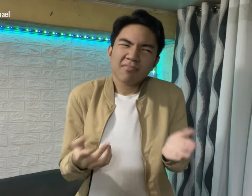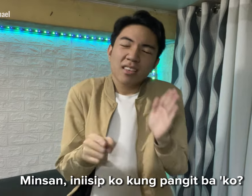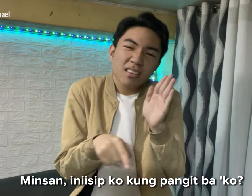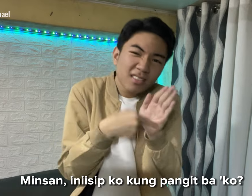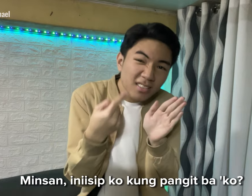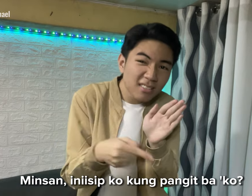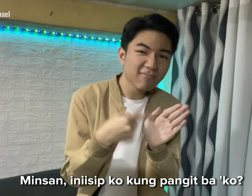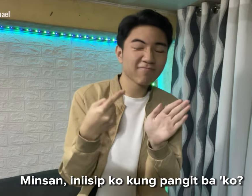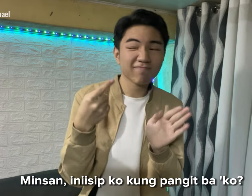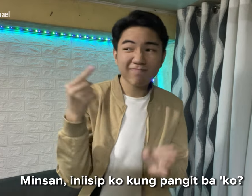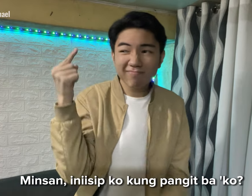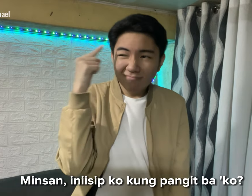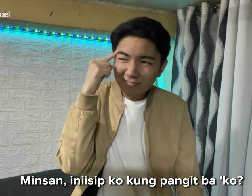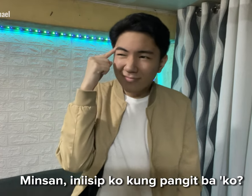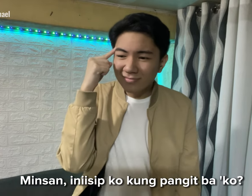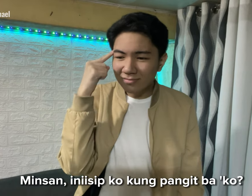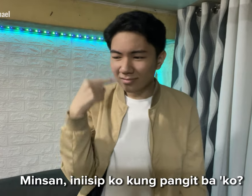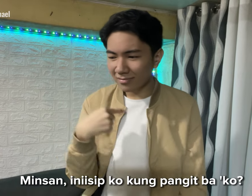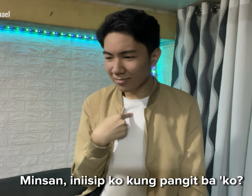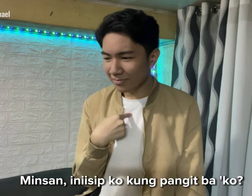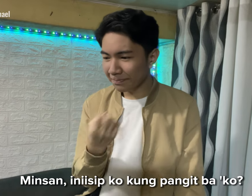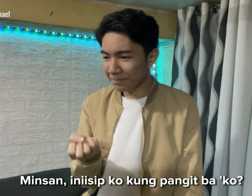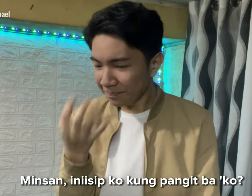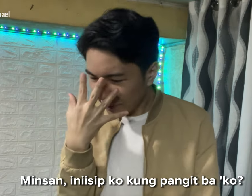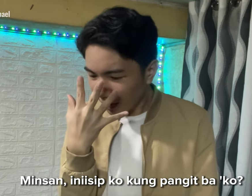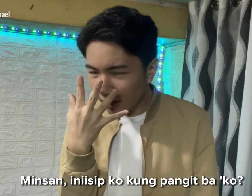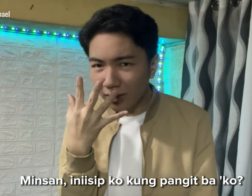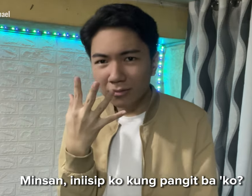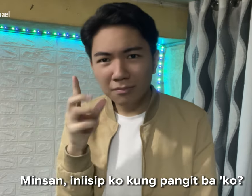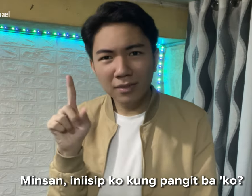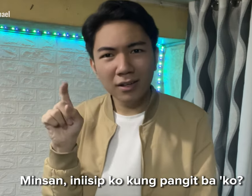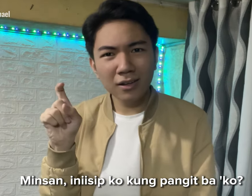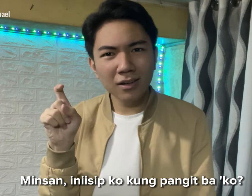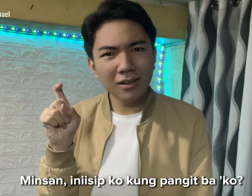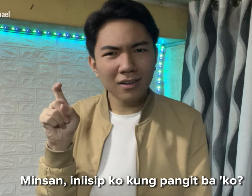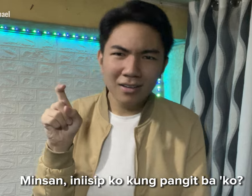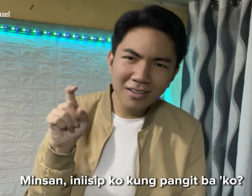Sometimes, I wonder if I’m ugly